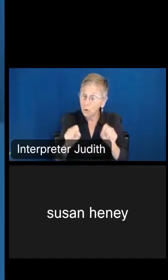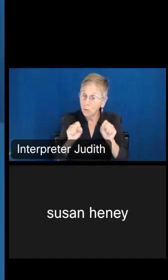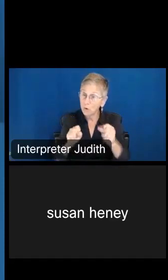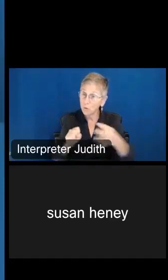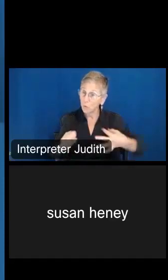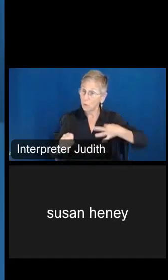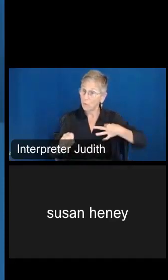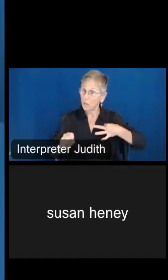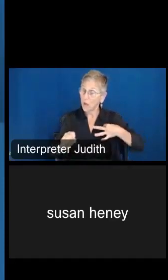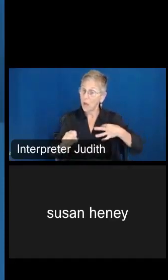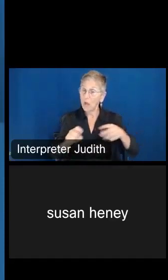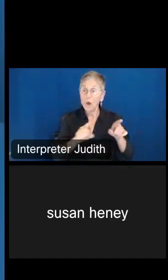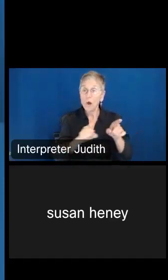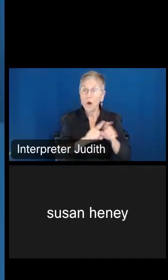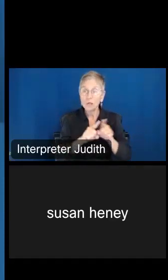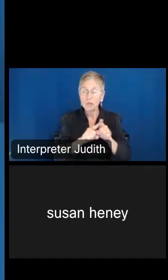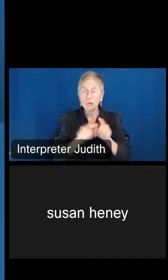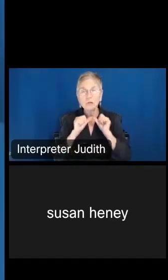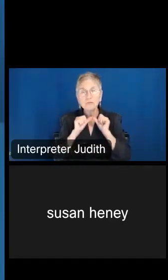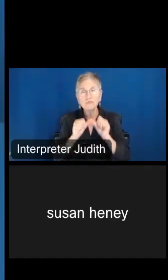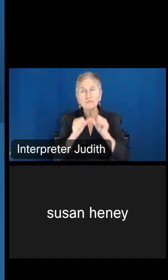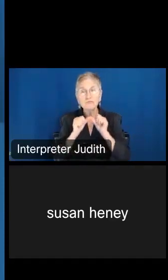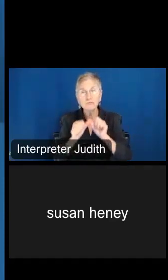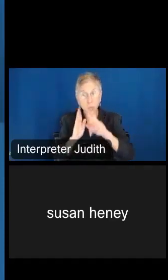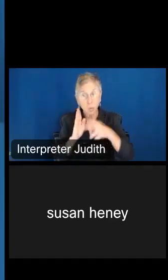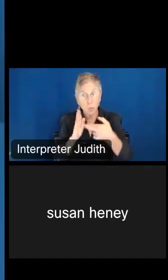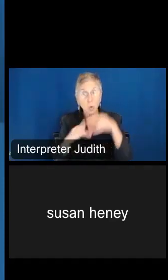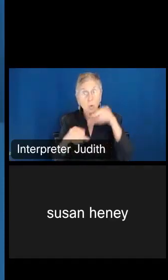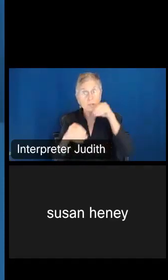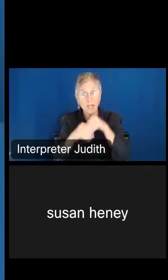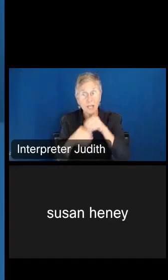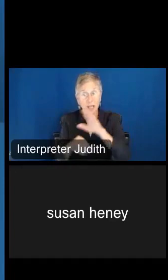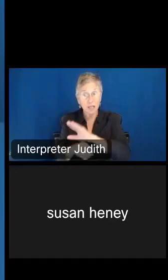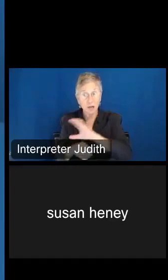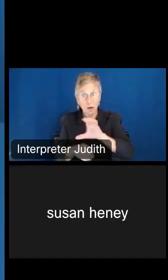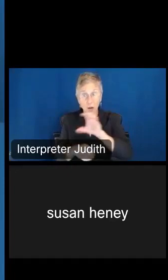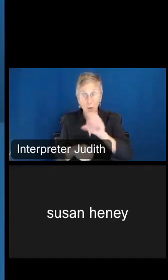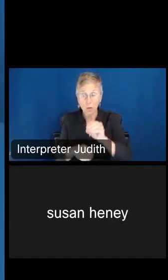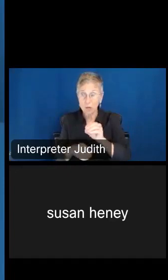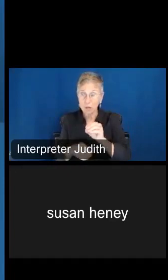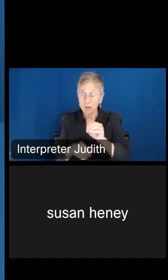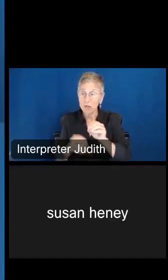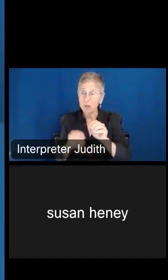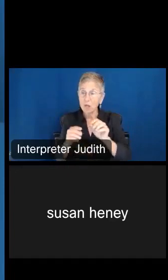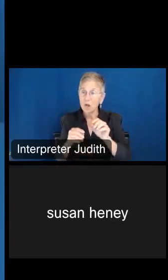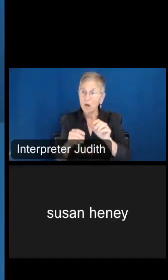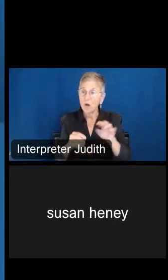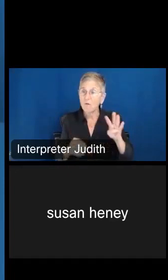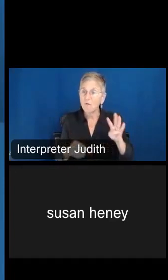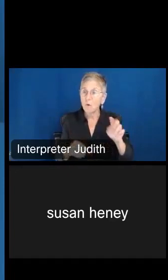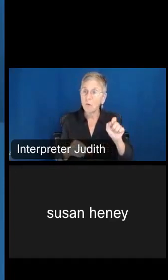as to retain roles within their company, and it went from an increase of 4.7% of people